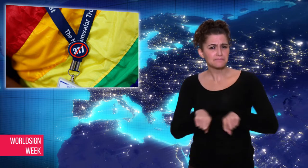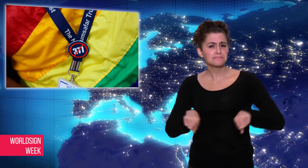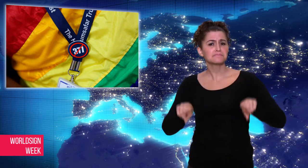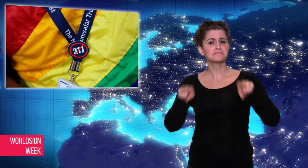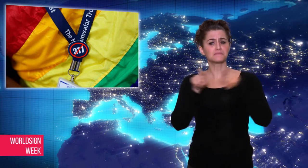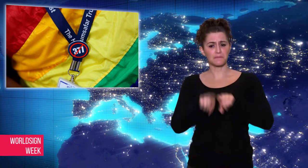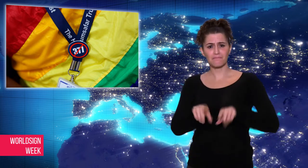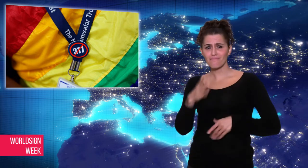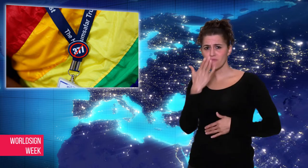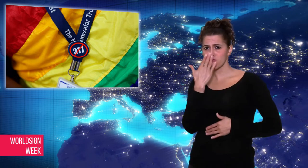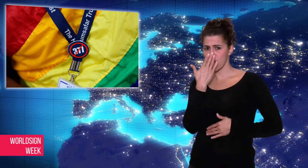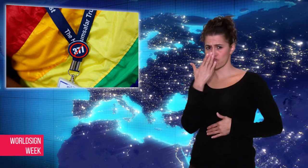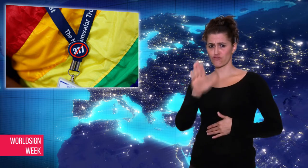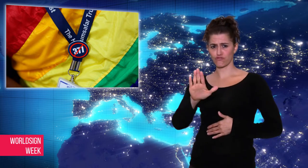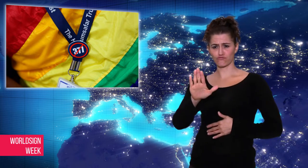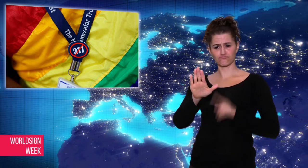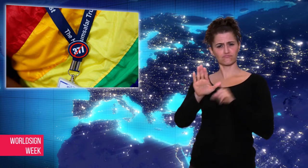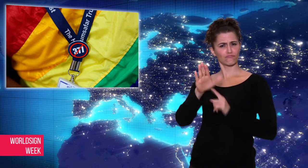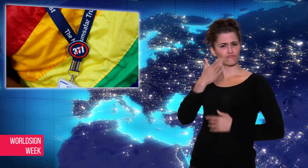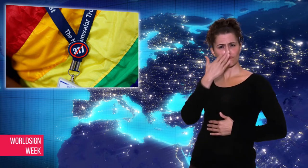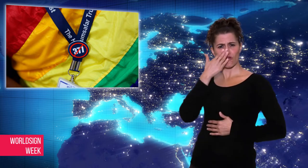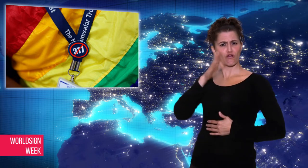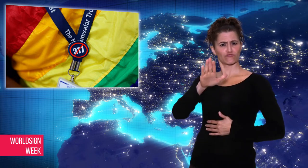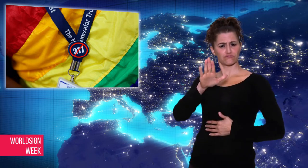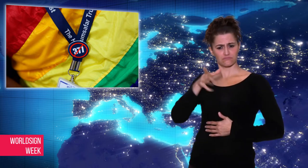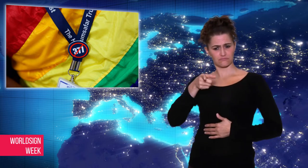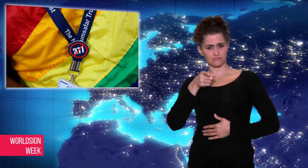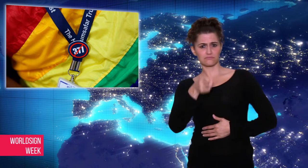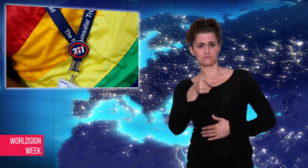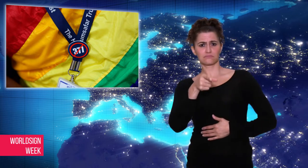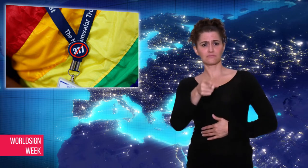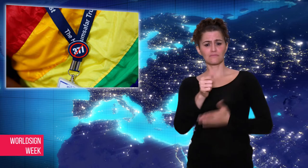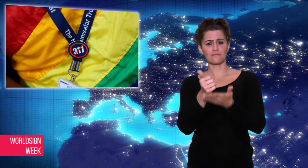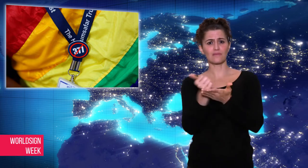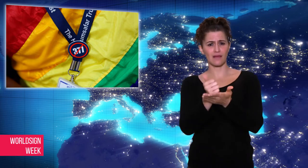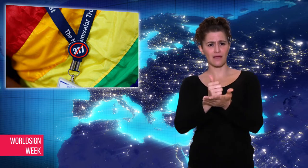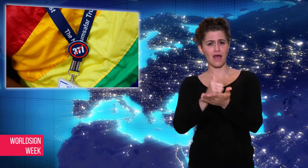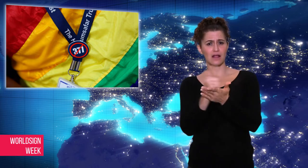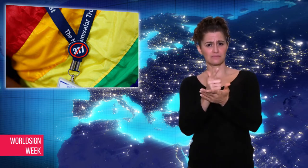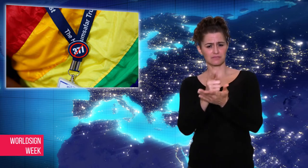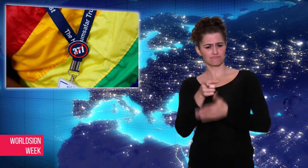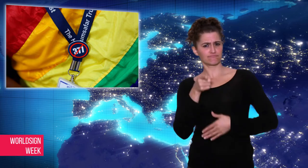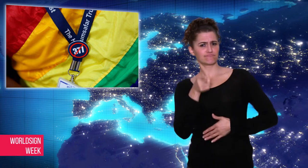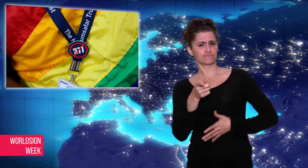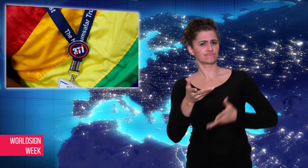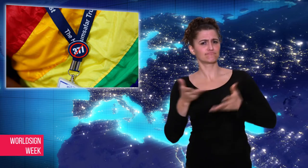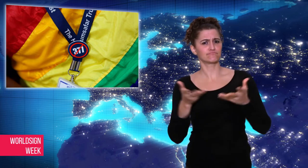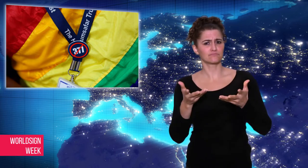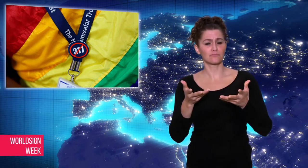complicated attitude towards